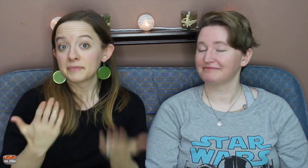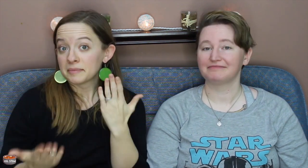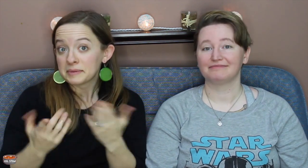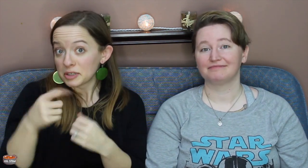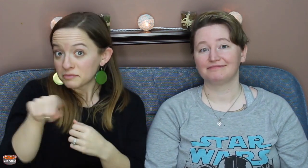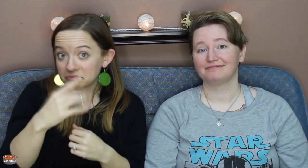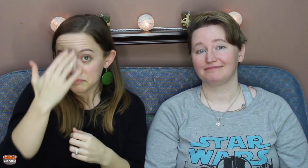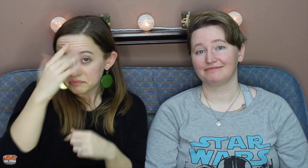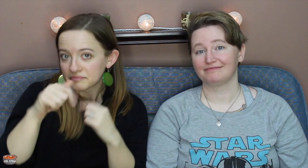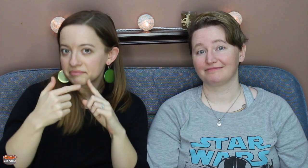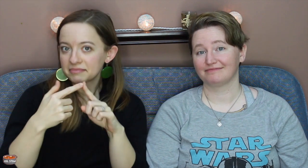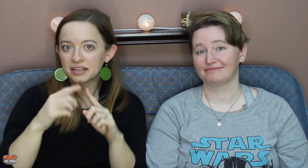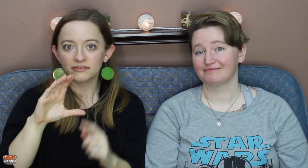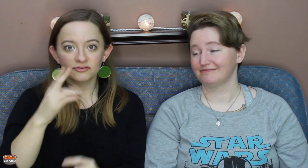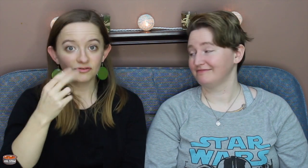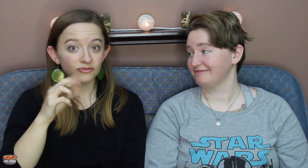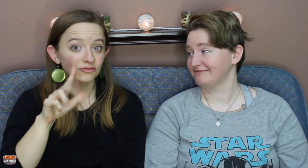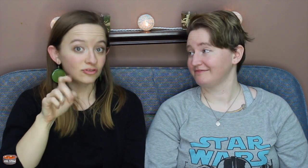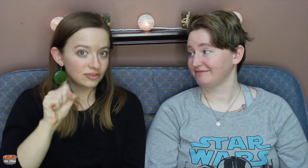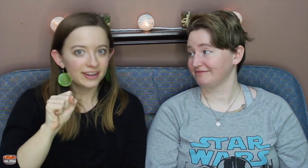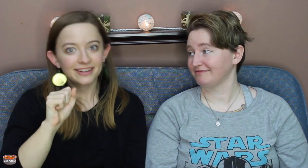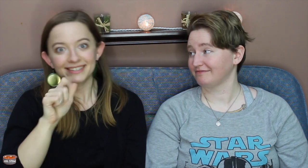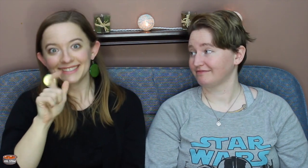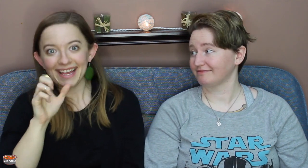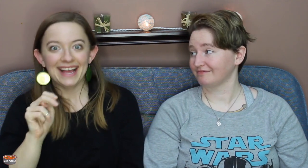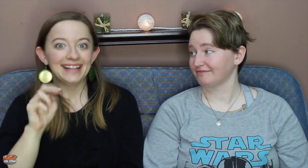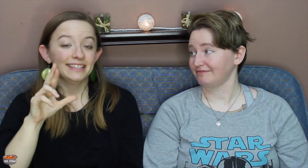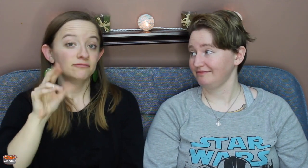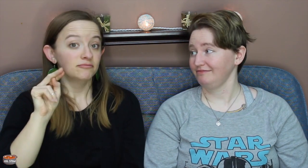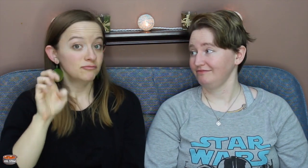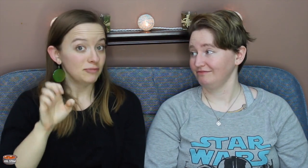that watch our videos. Maybe you already knew about Charles